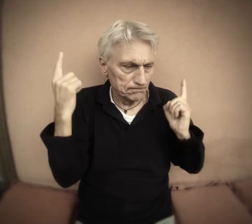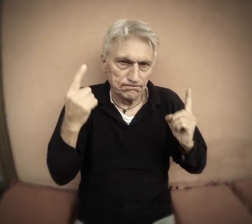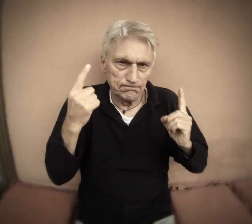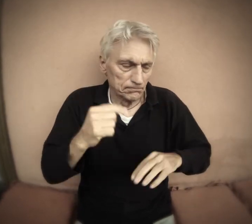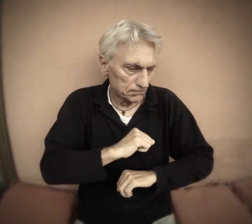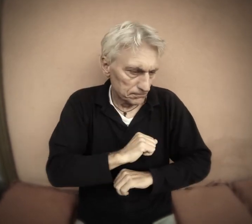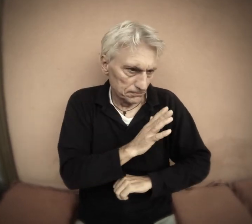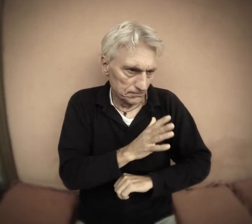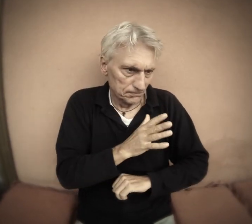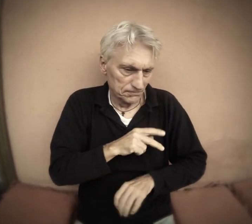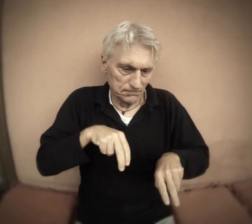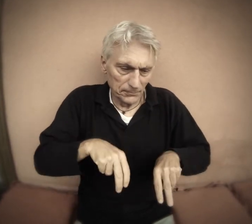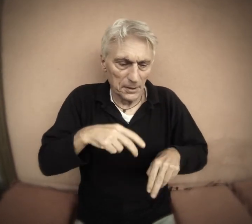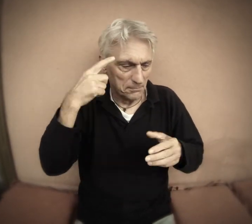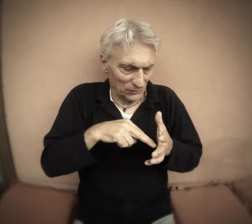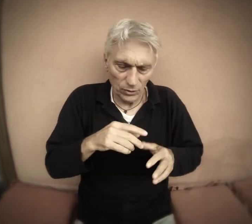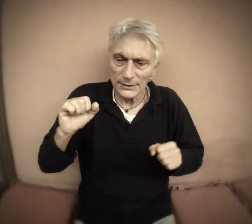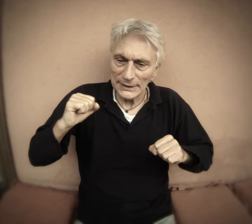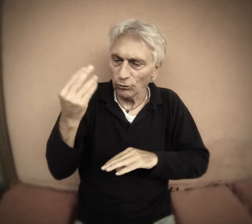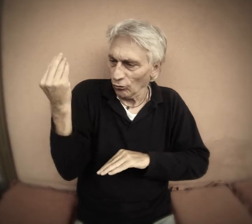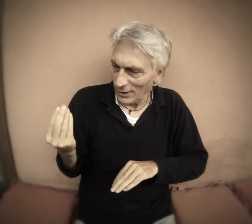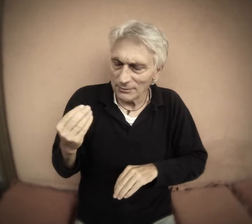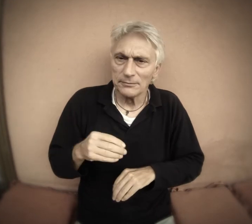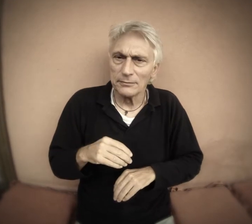the manager waits there is the crazy, and the next director